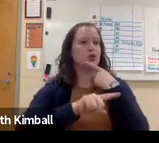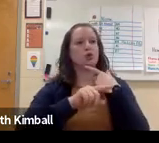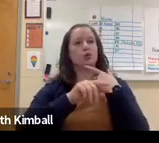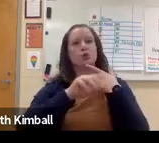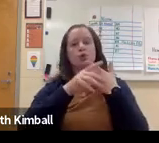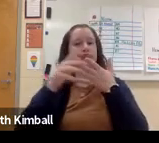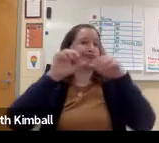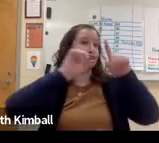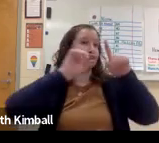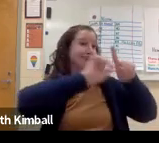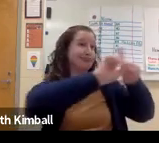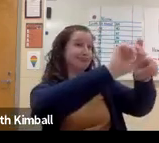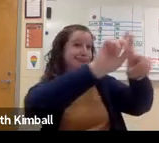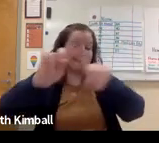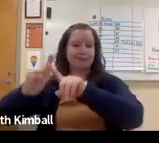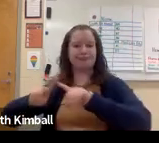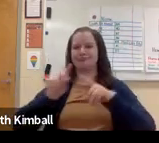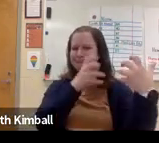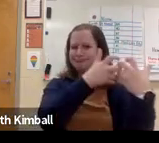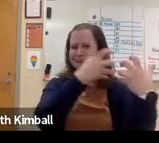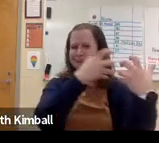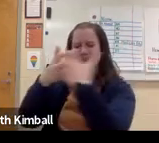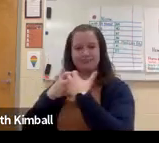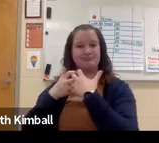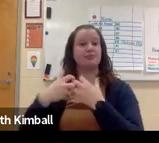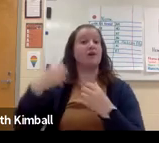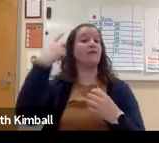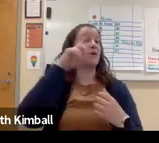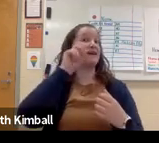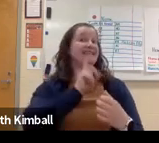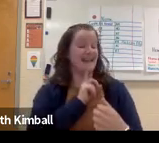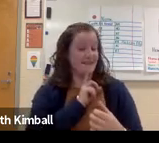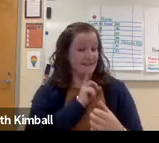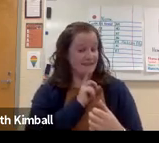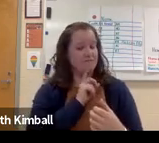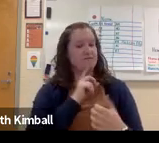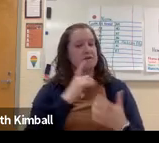to COVID, were that there were a variety of accommodations